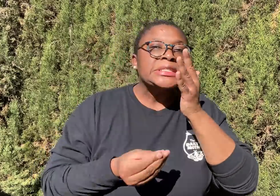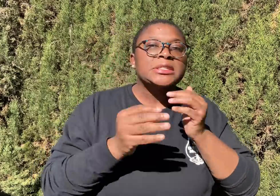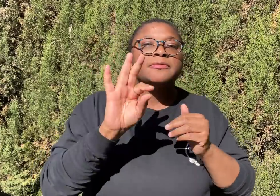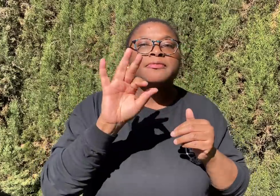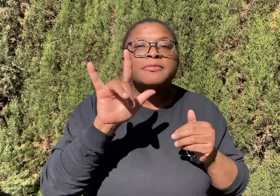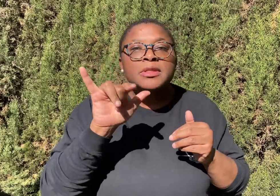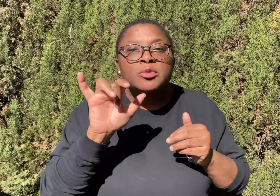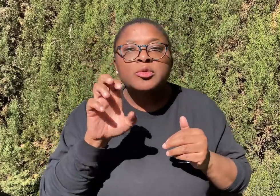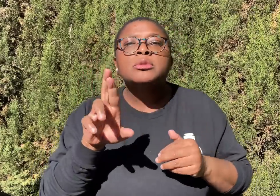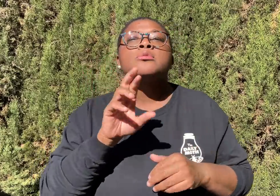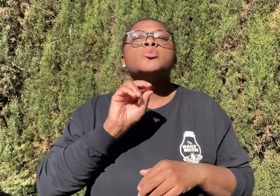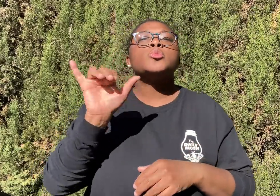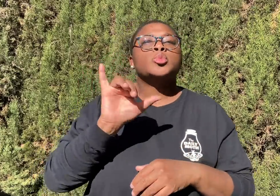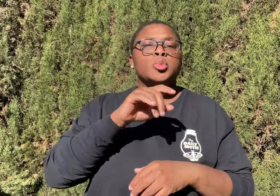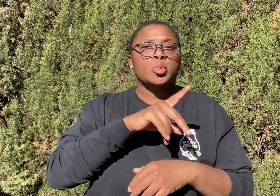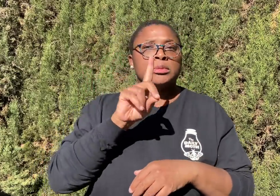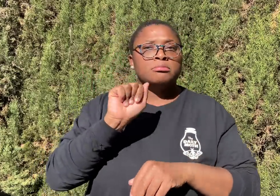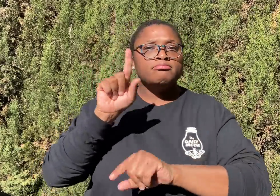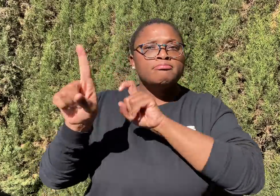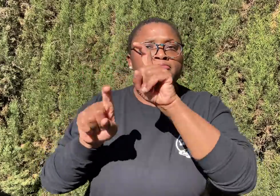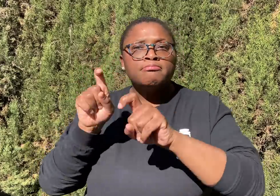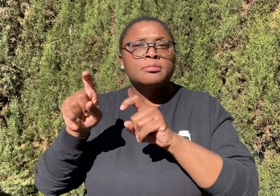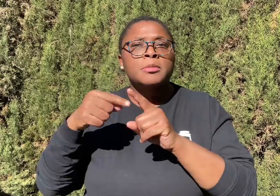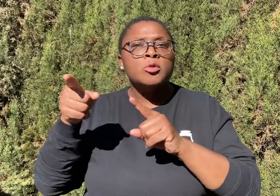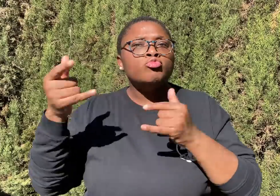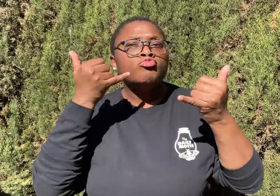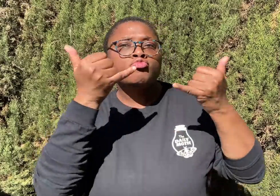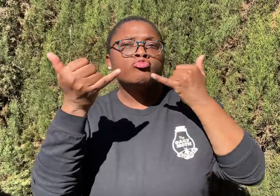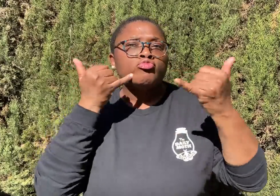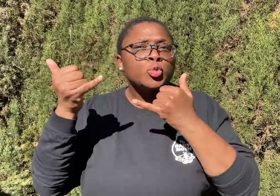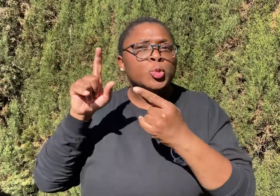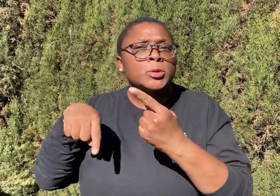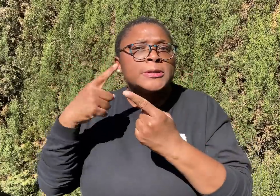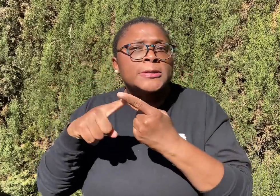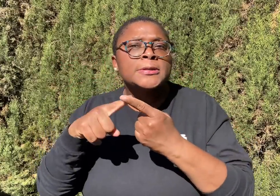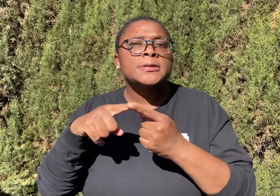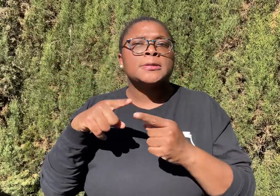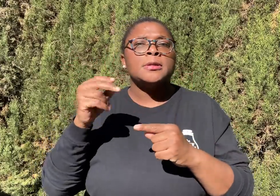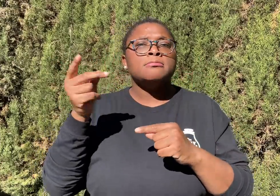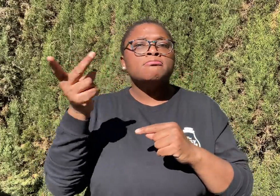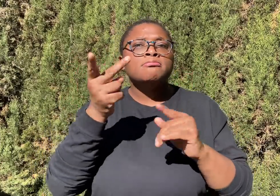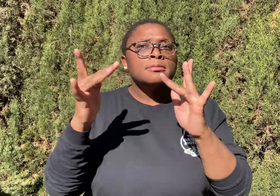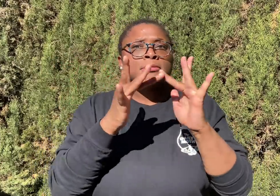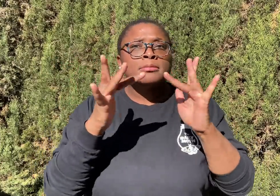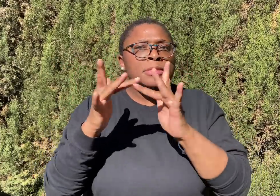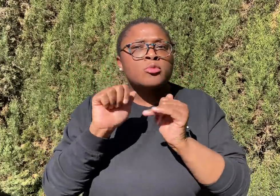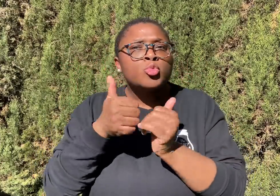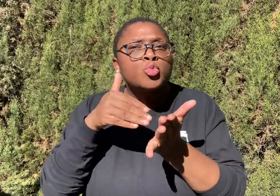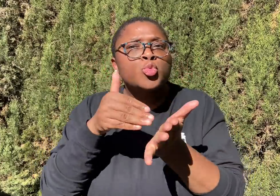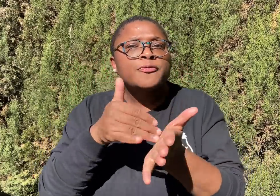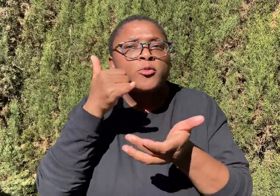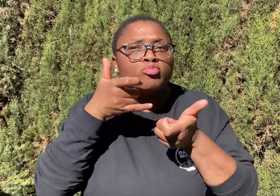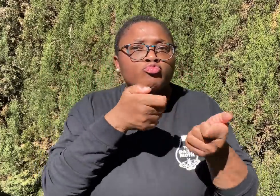They were pictures of a flyer of Grant as a missing person. The DA asked Pam about when she made calls about it and